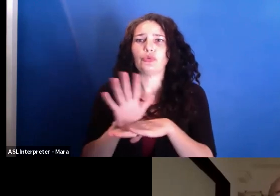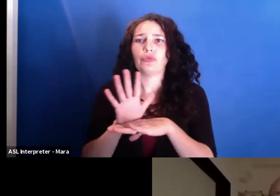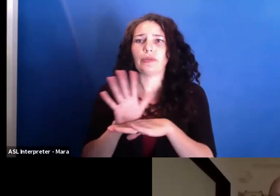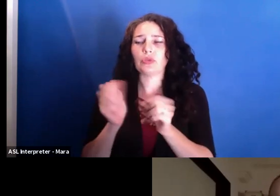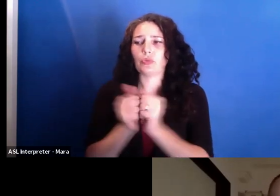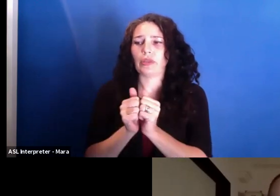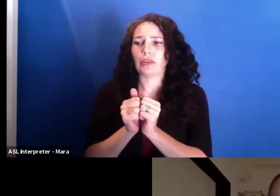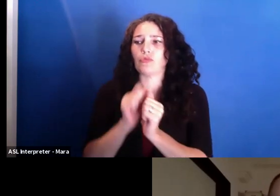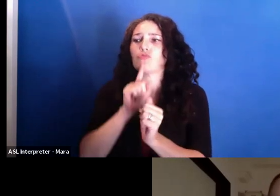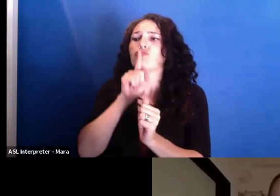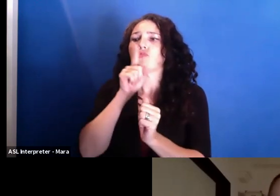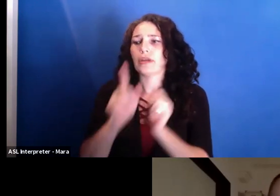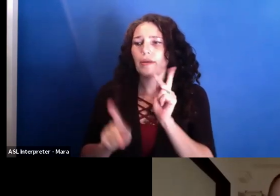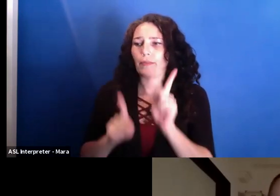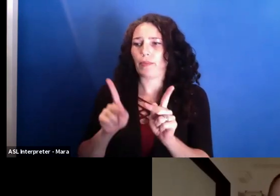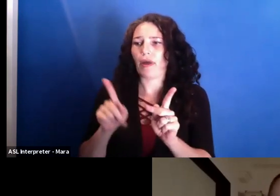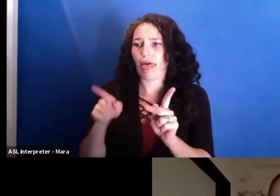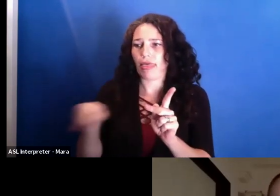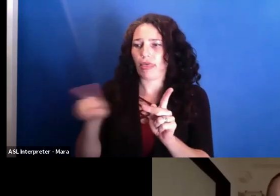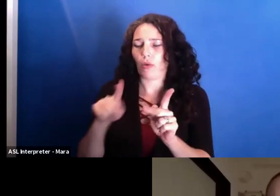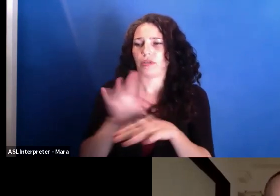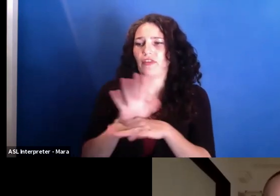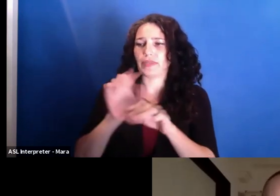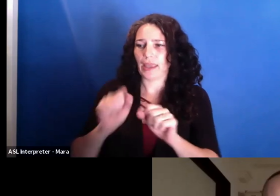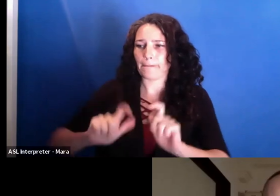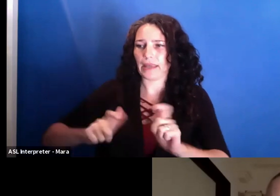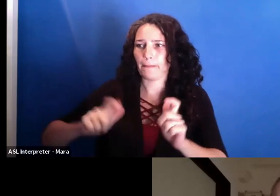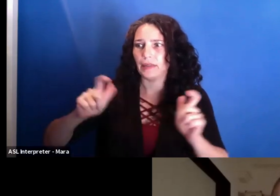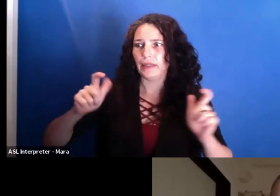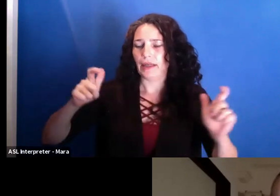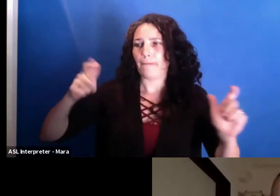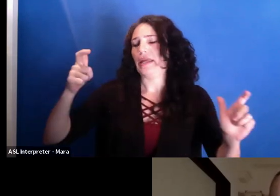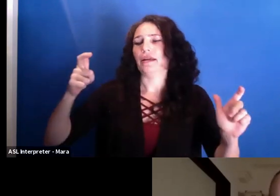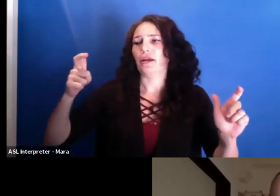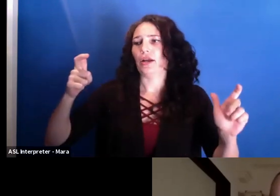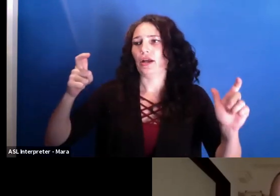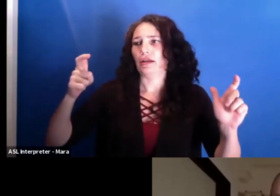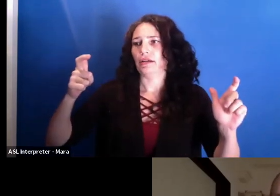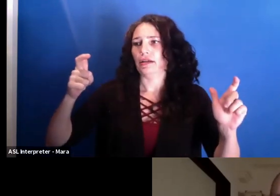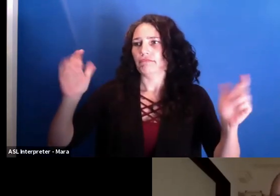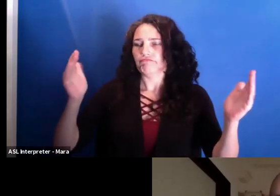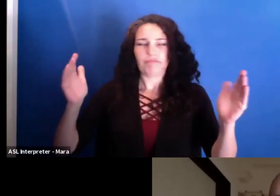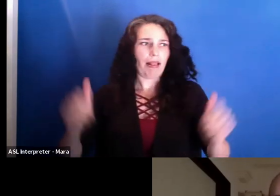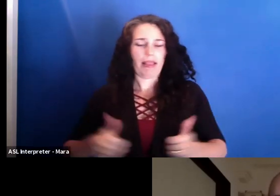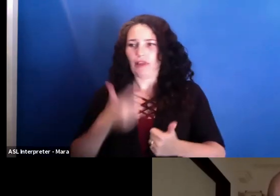And you can build a narrative within a documentary film that